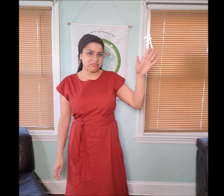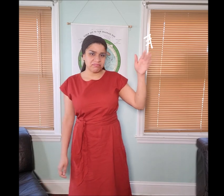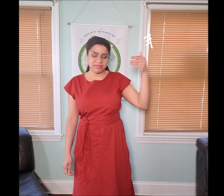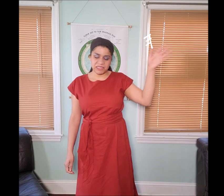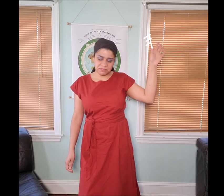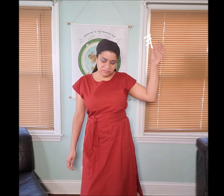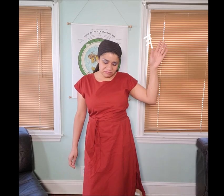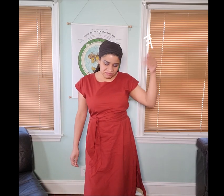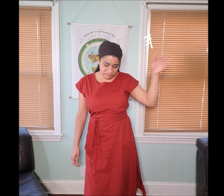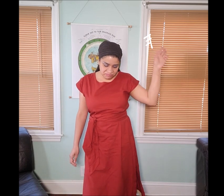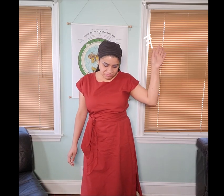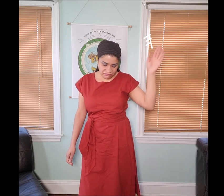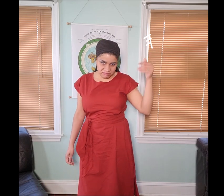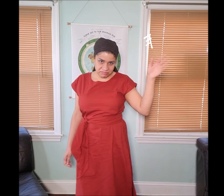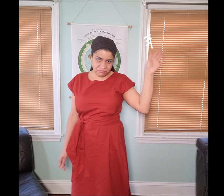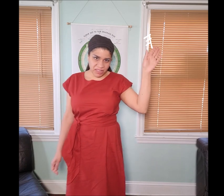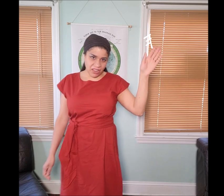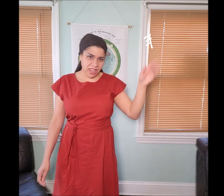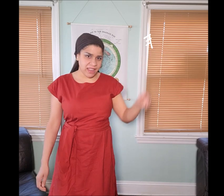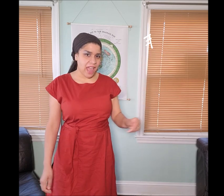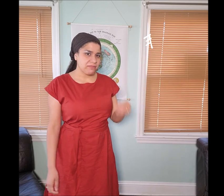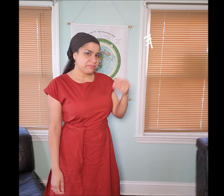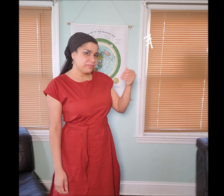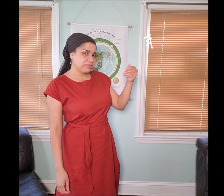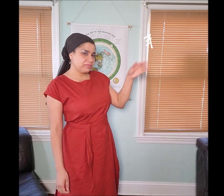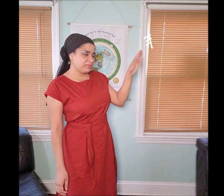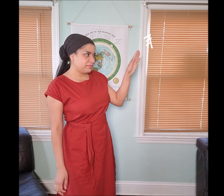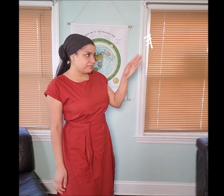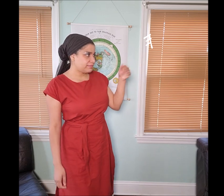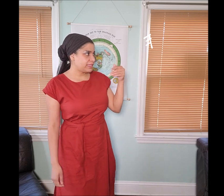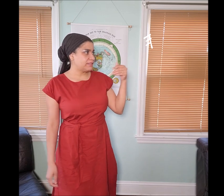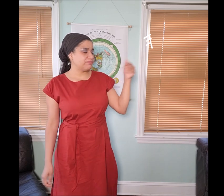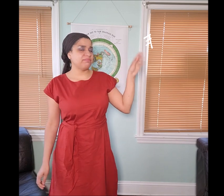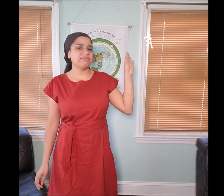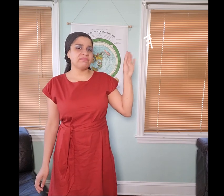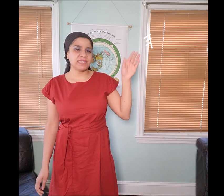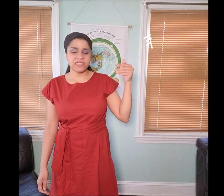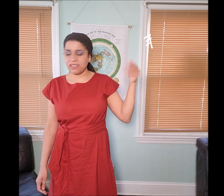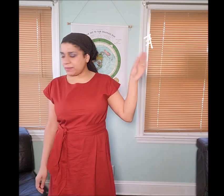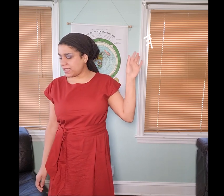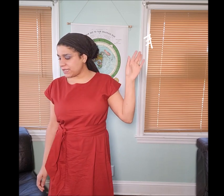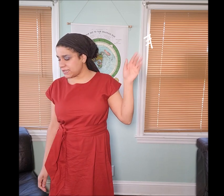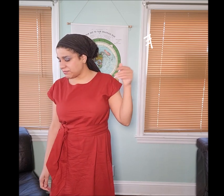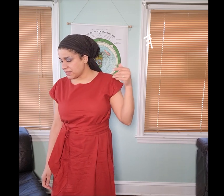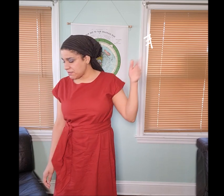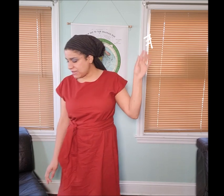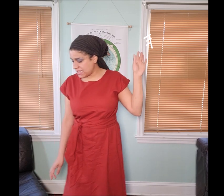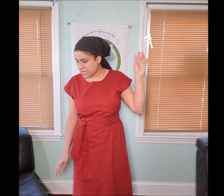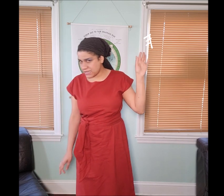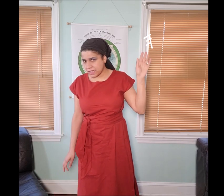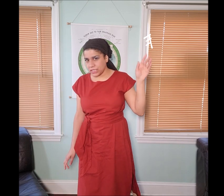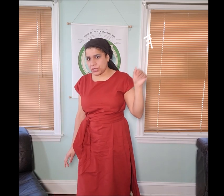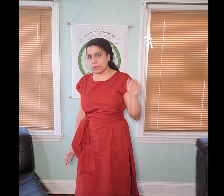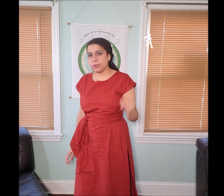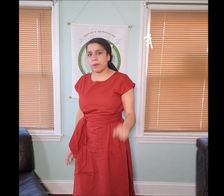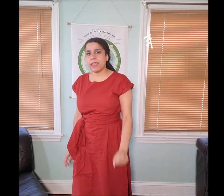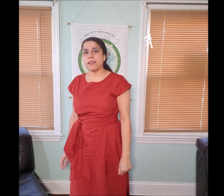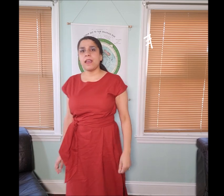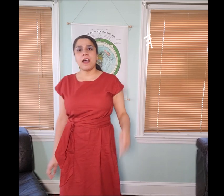they go like that... please ...please... they fan you away.